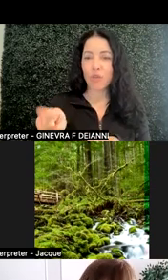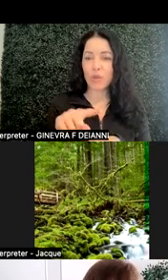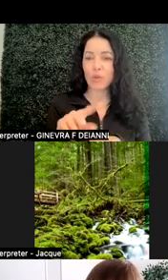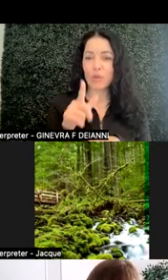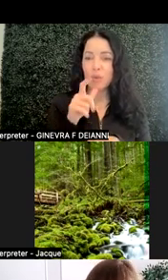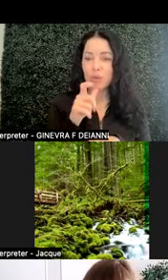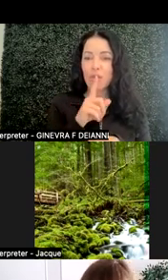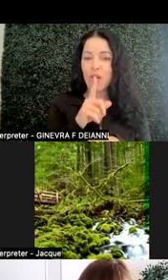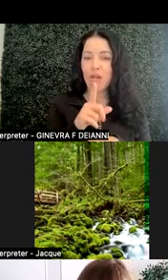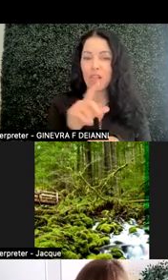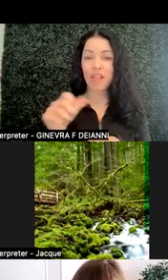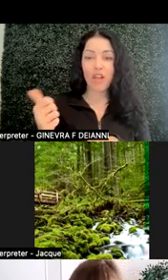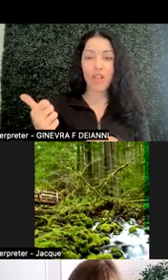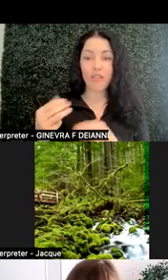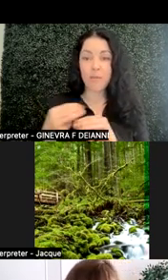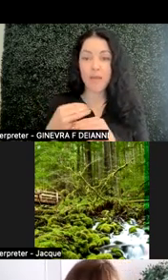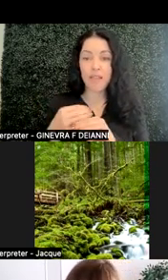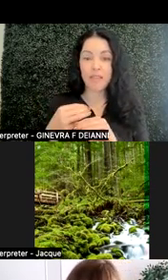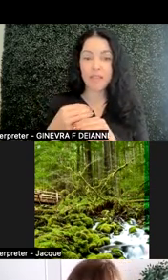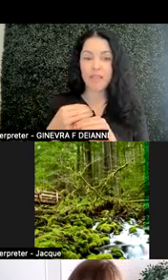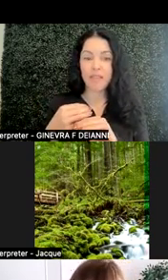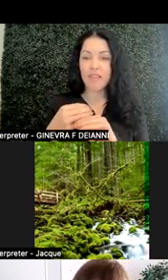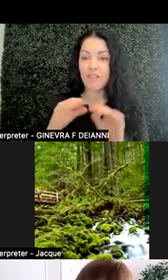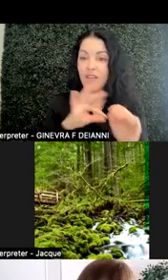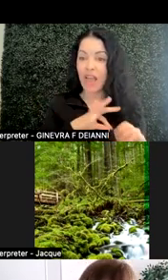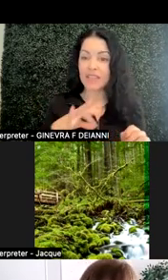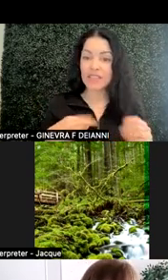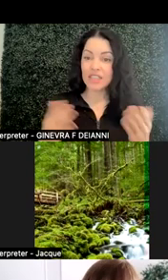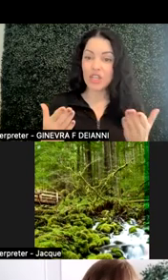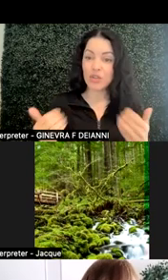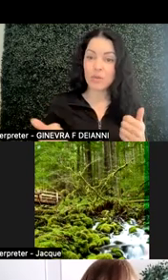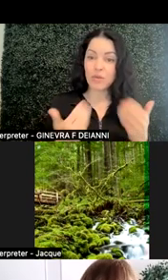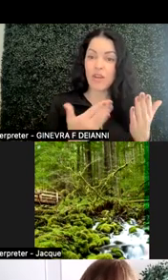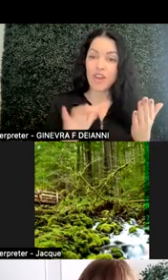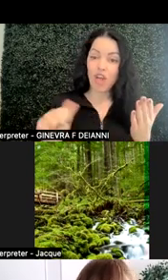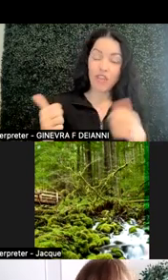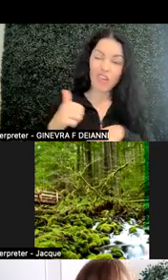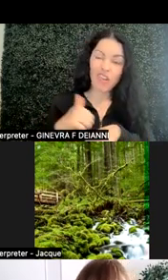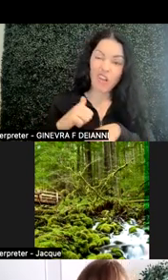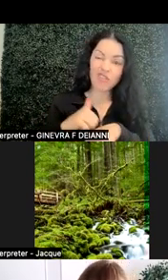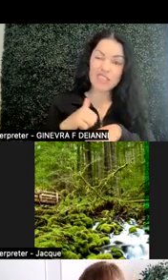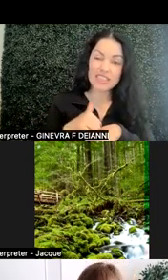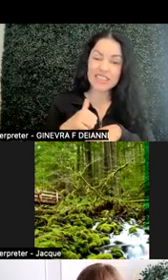Do we have other math faculty here who could provide some other concrete as opposed to mine